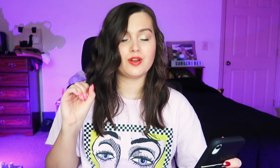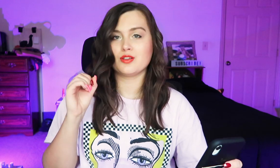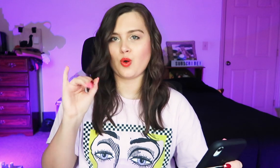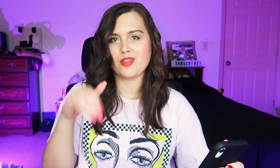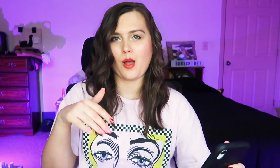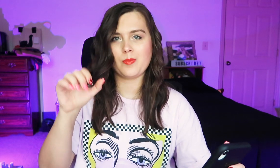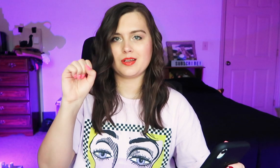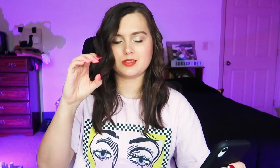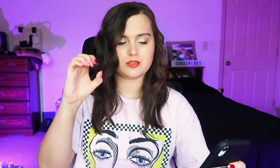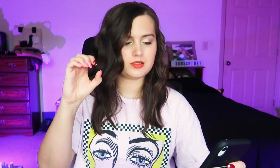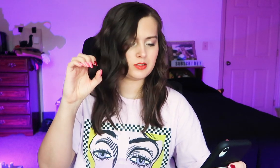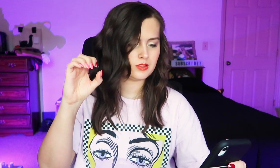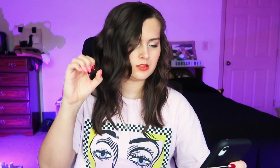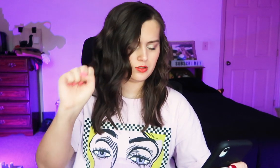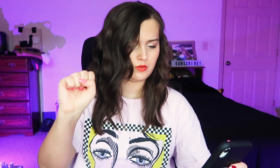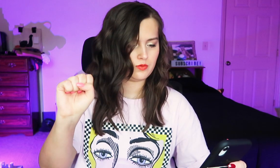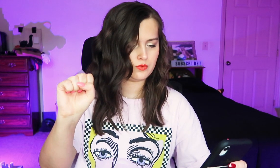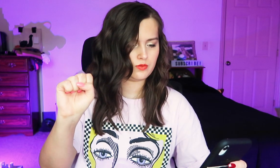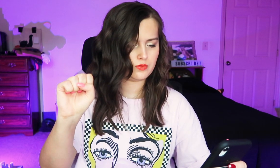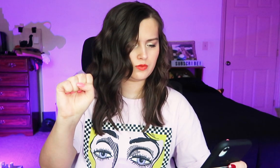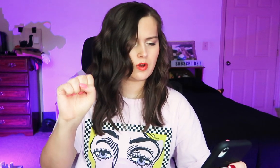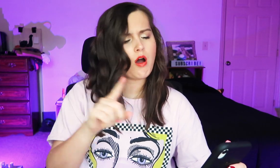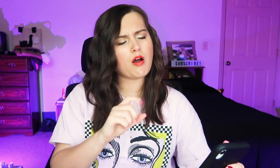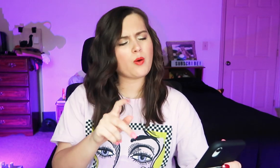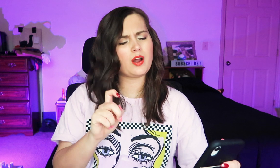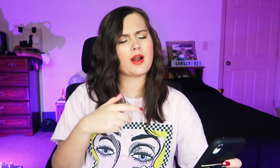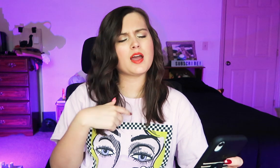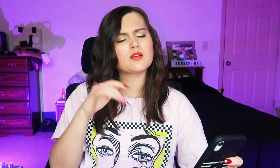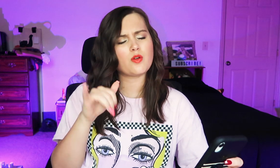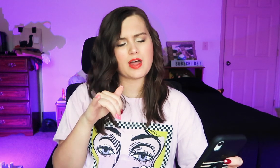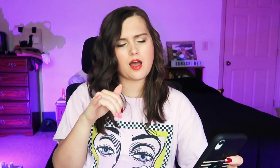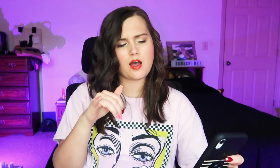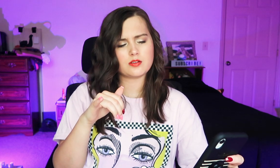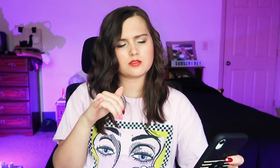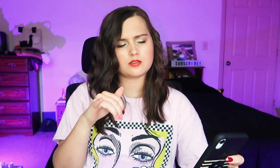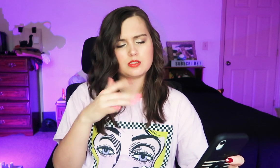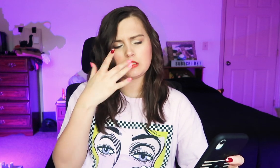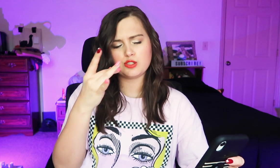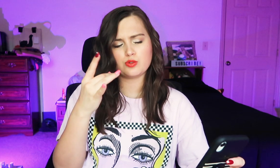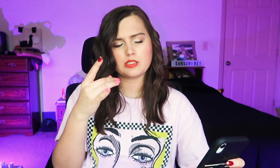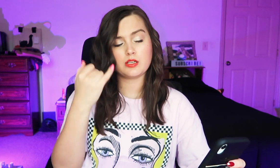So that looks like this. Oh wait, okay, okay. So that's interesting.